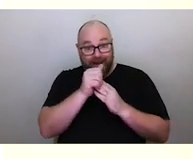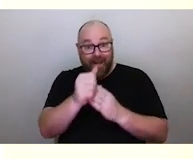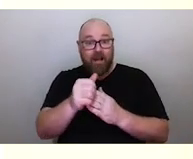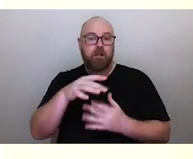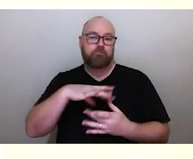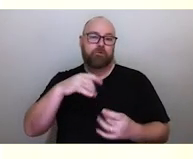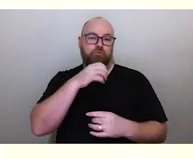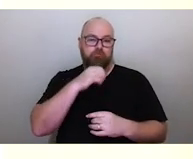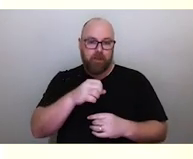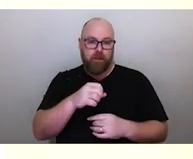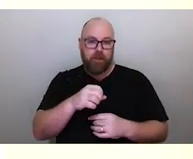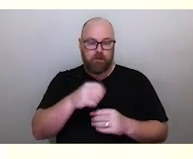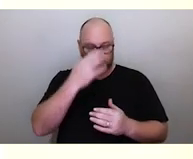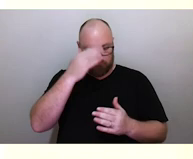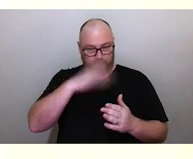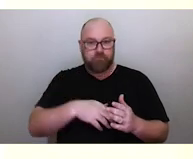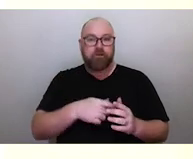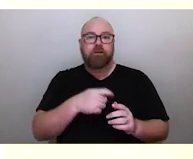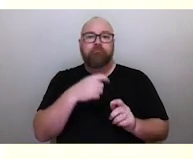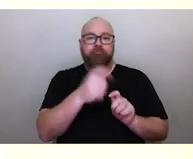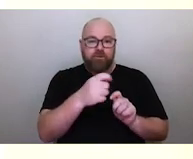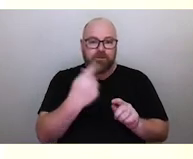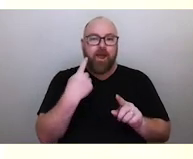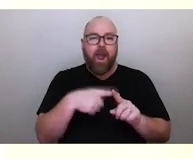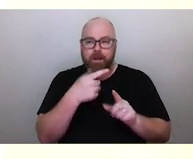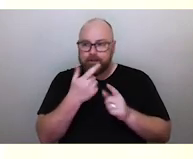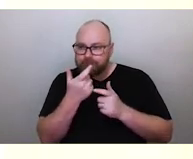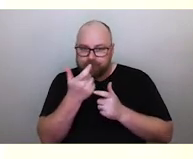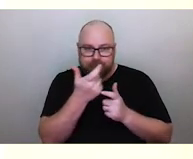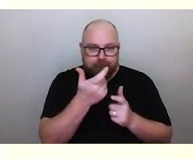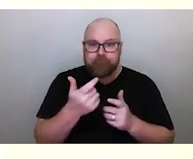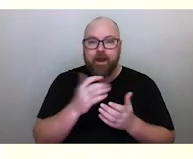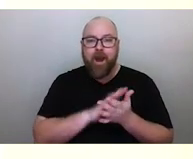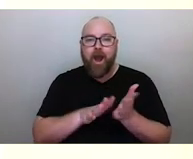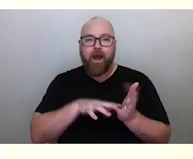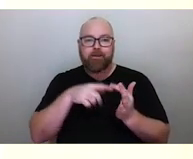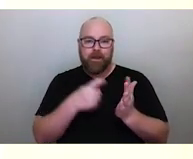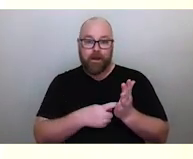He was also an expert fisherman and hunter. He commanded a crew of 12.